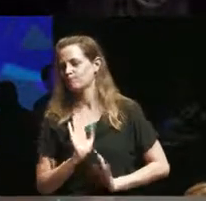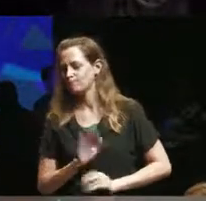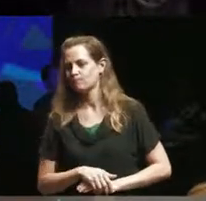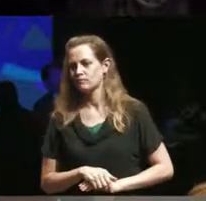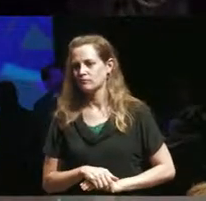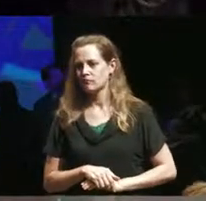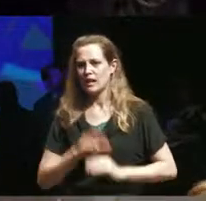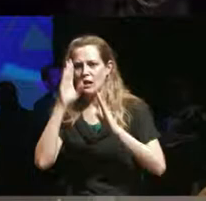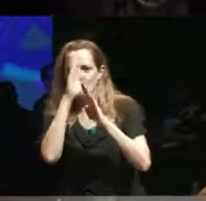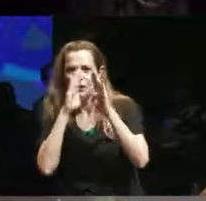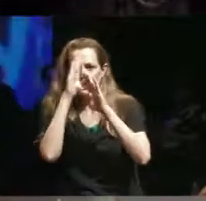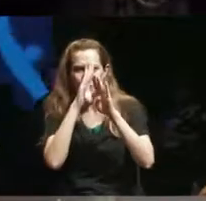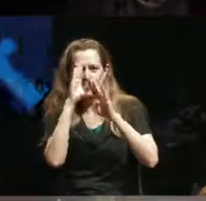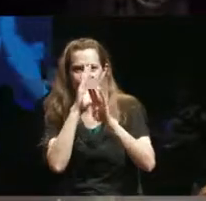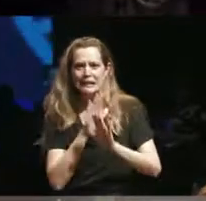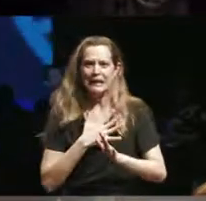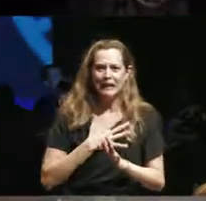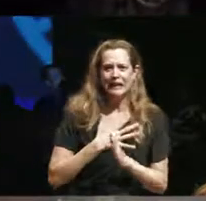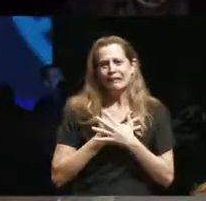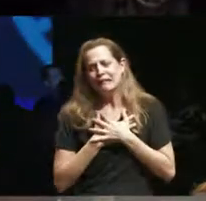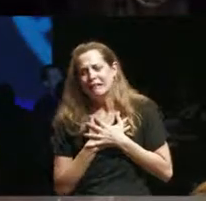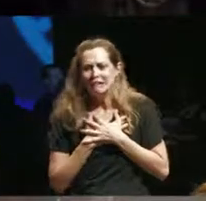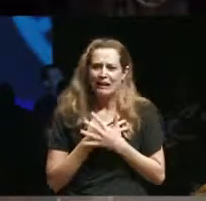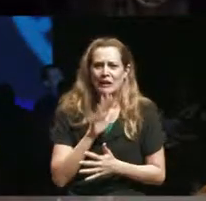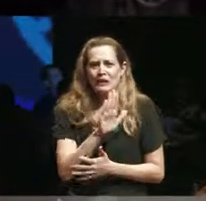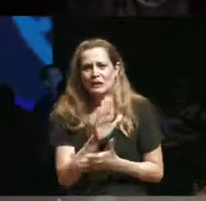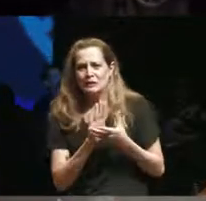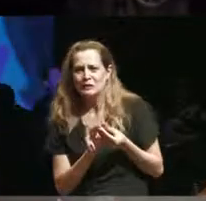worried about me the whole time I was on stage which was probably very wise